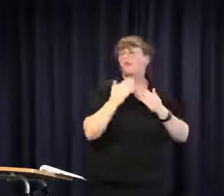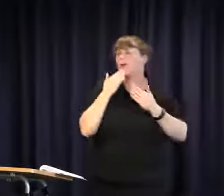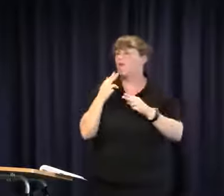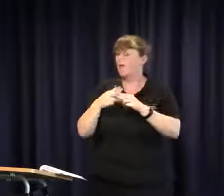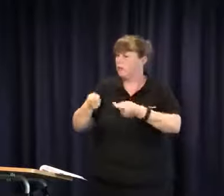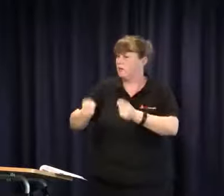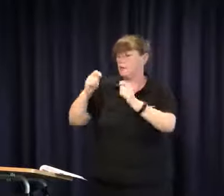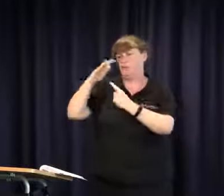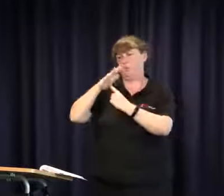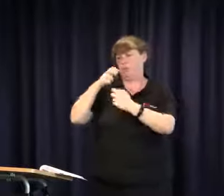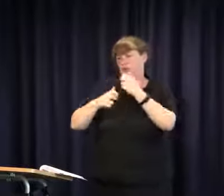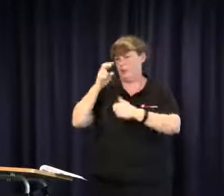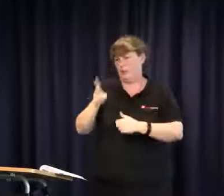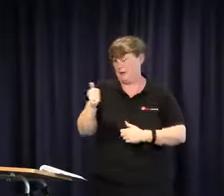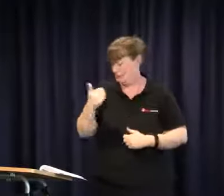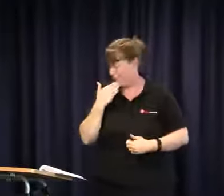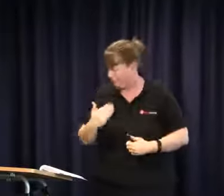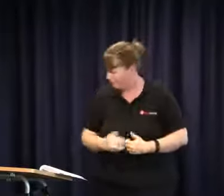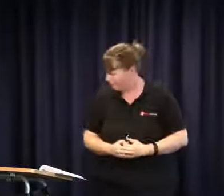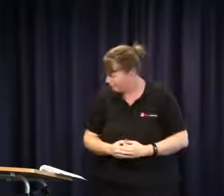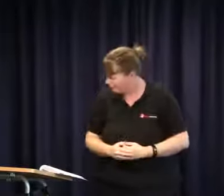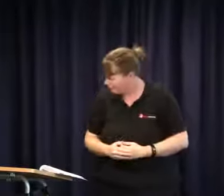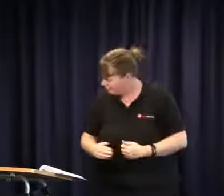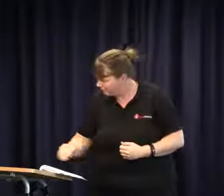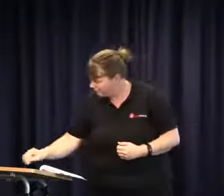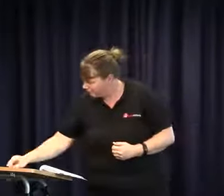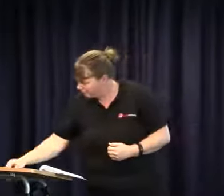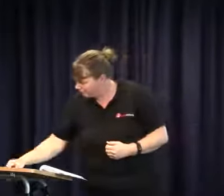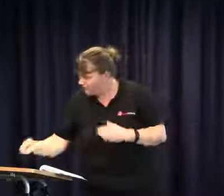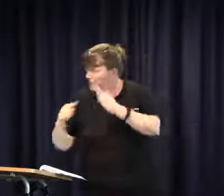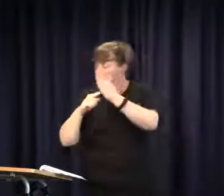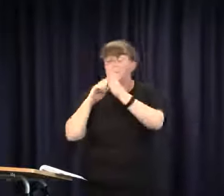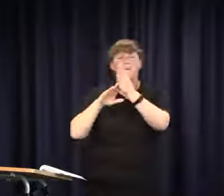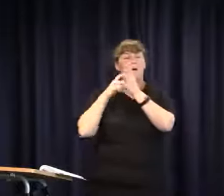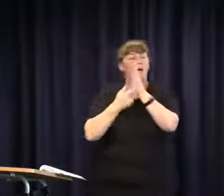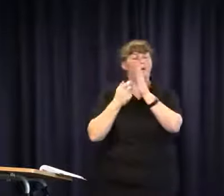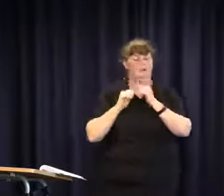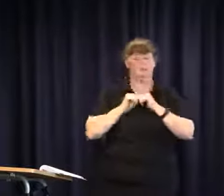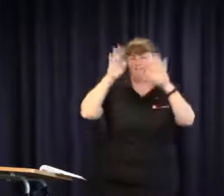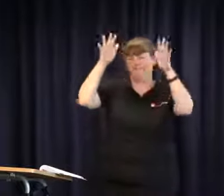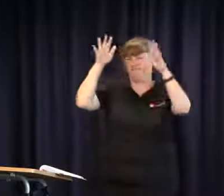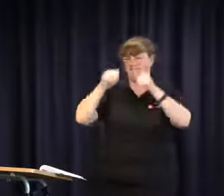to the deaf students as well. So thank you so much for raising an important issue again,